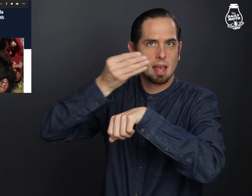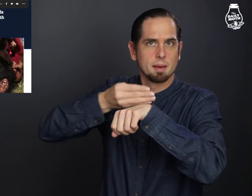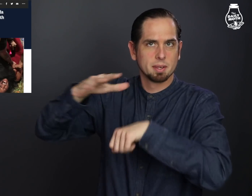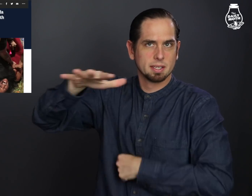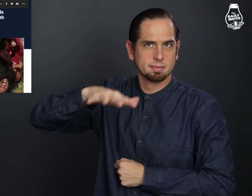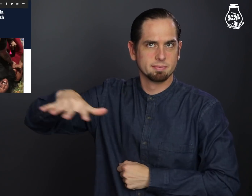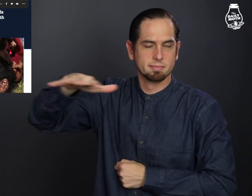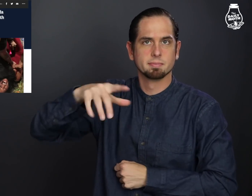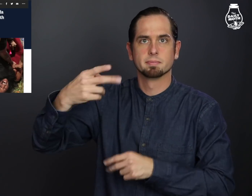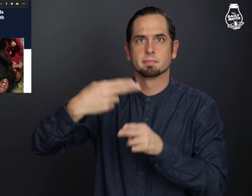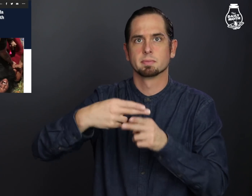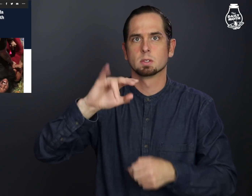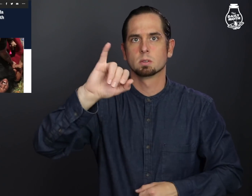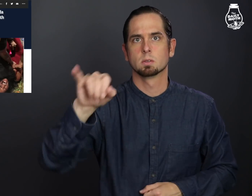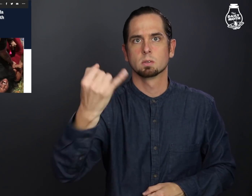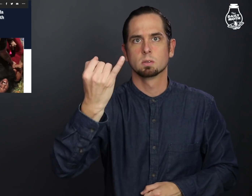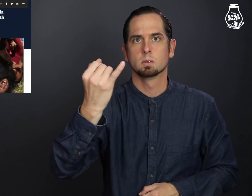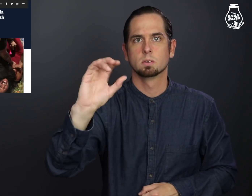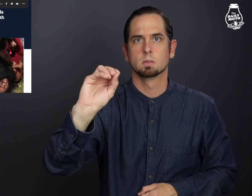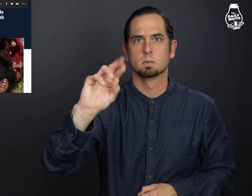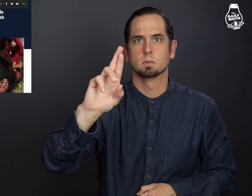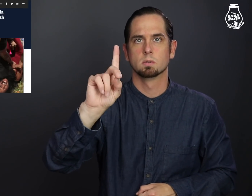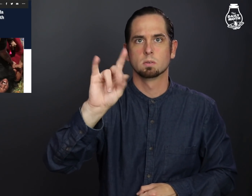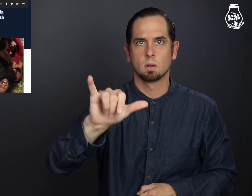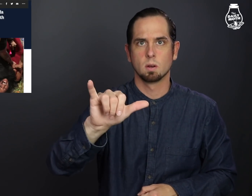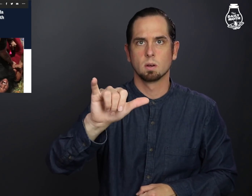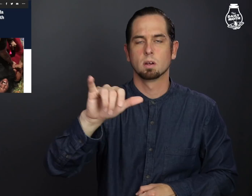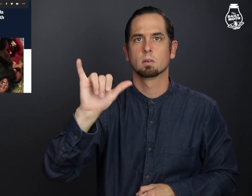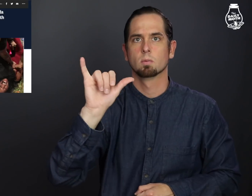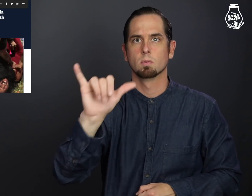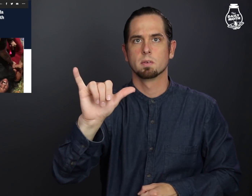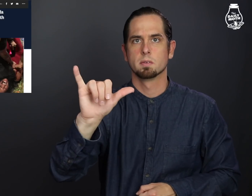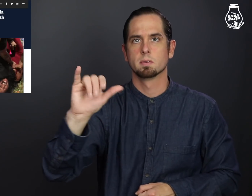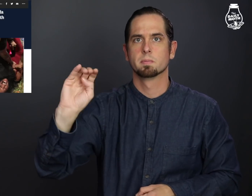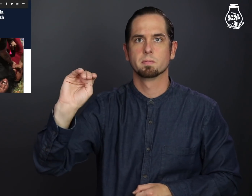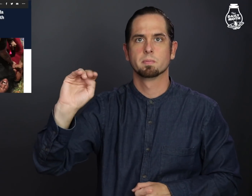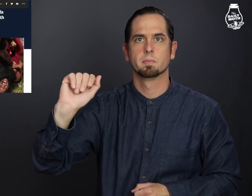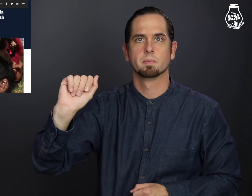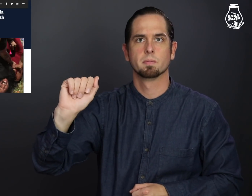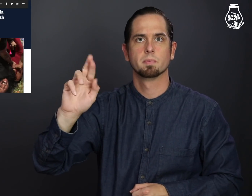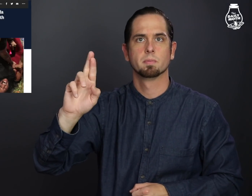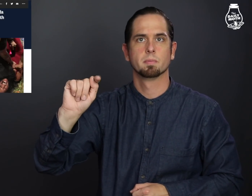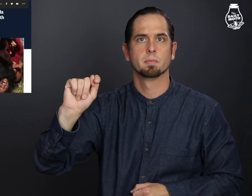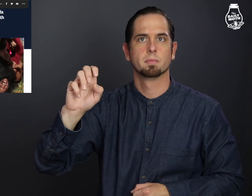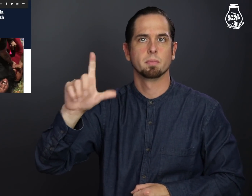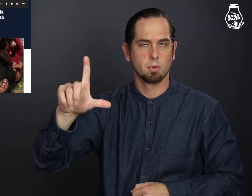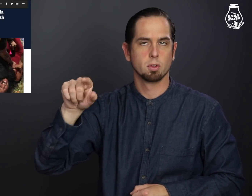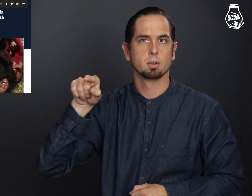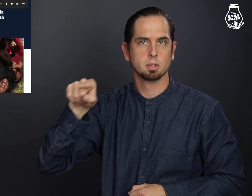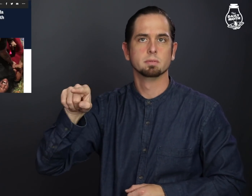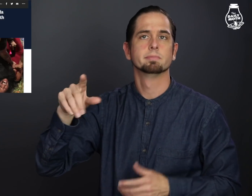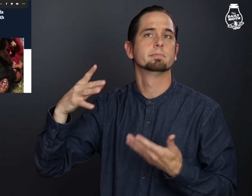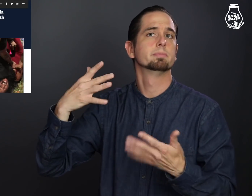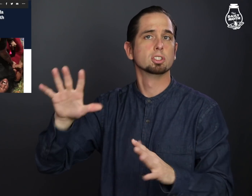the Miami area, Jordy Y. Martel,